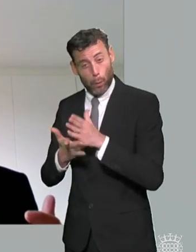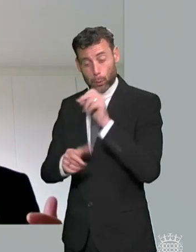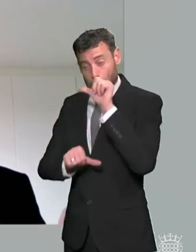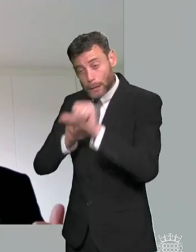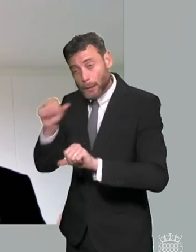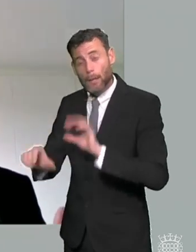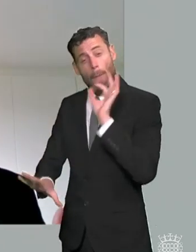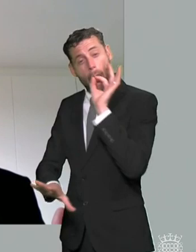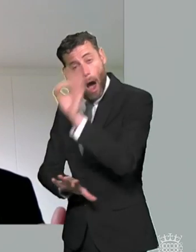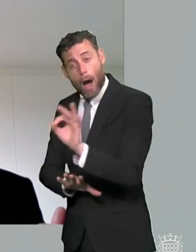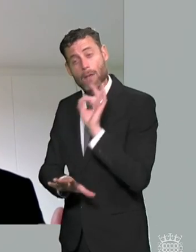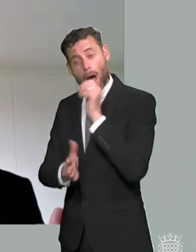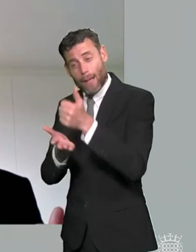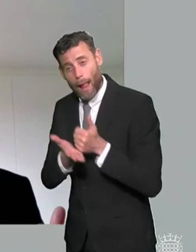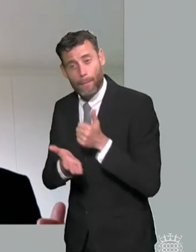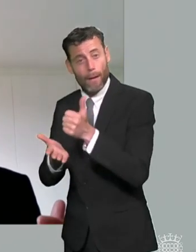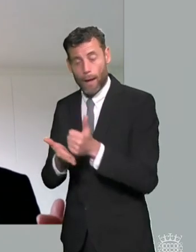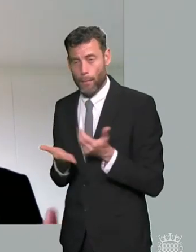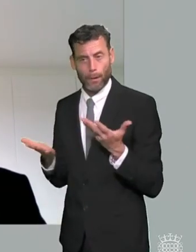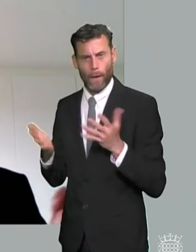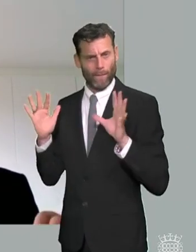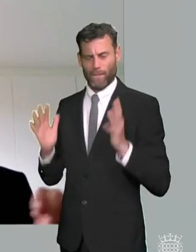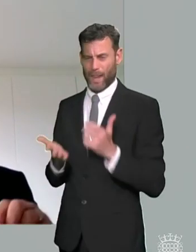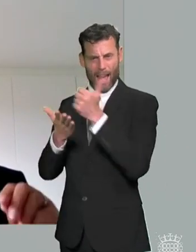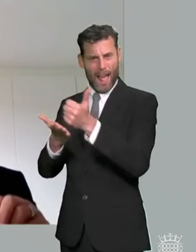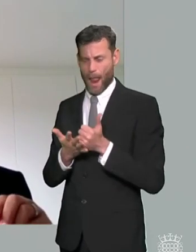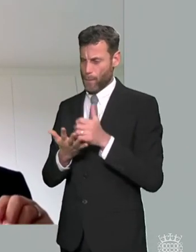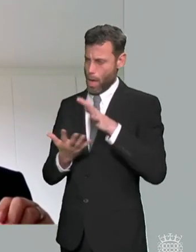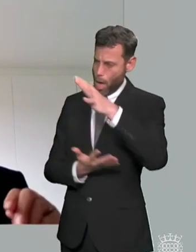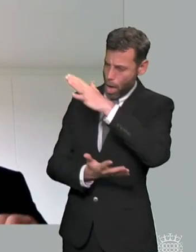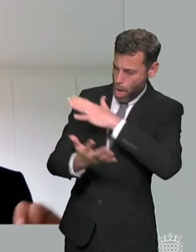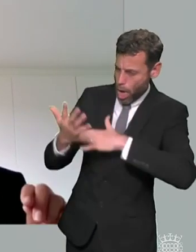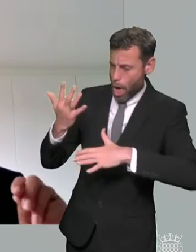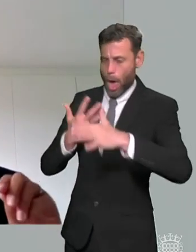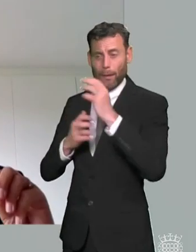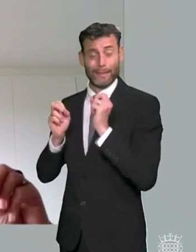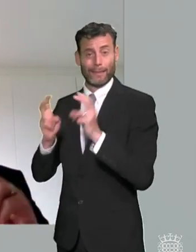is an easy option for parents at all and also the fact that we uphold 85 percent of the complaints